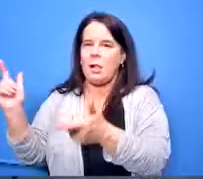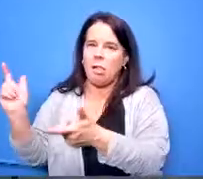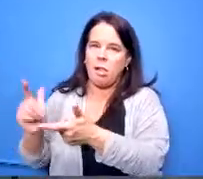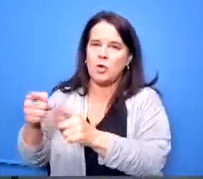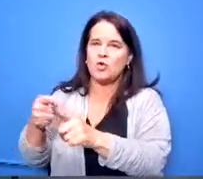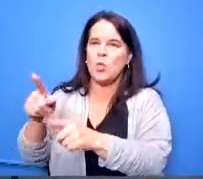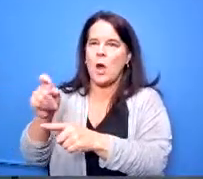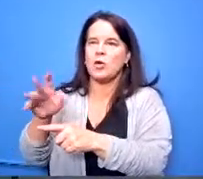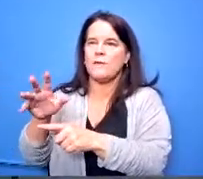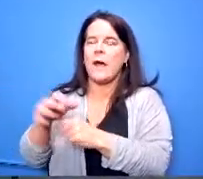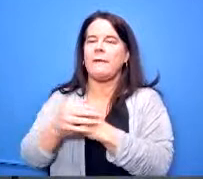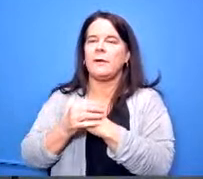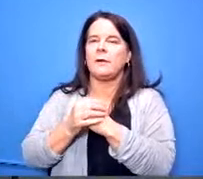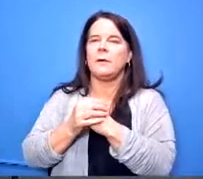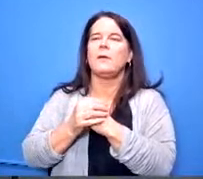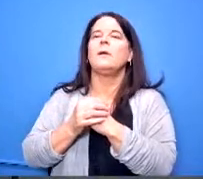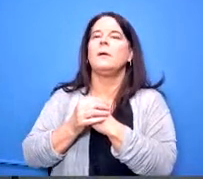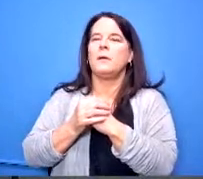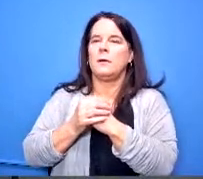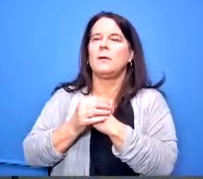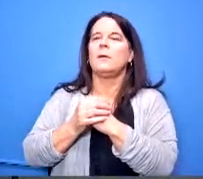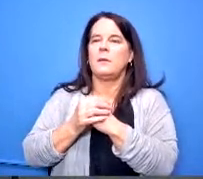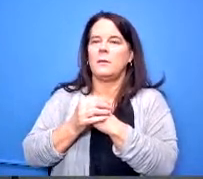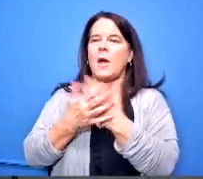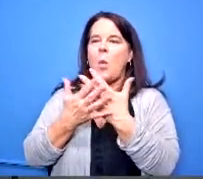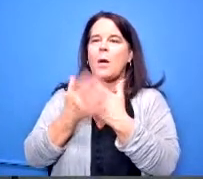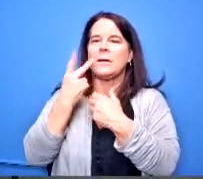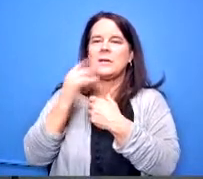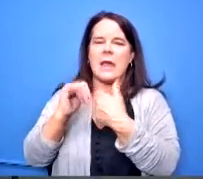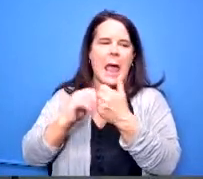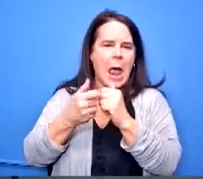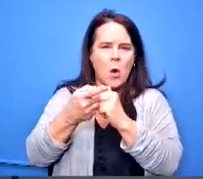you just want to see the effect in this level yes so how are you quantifying that just show us that